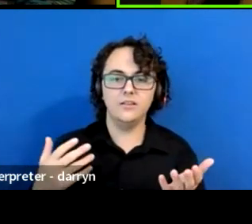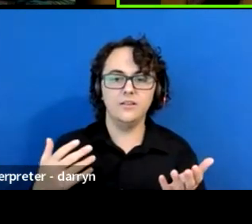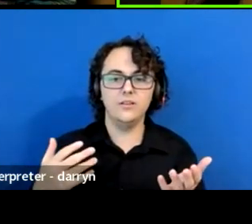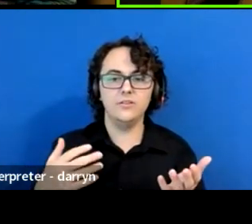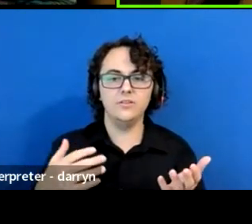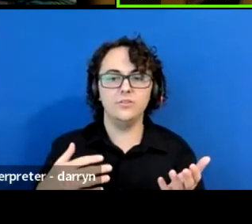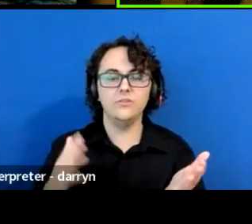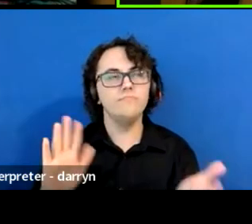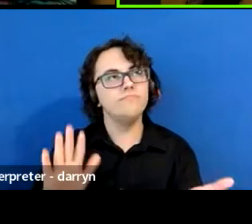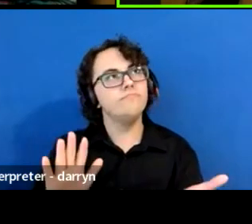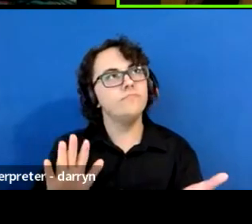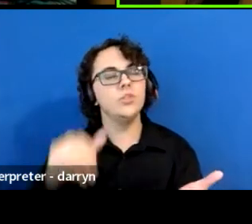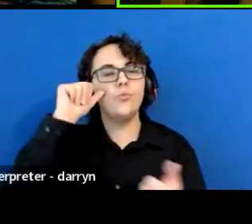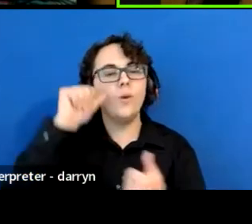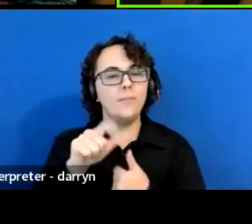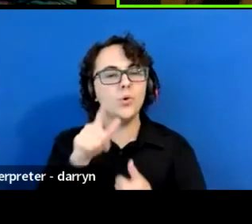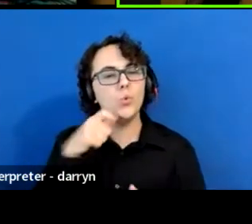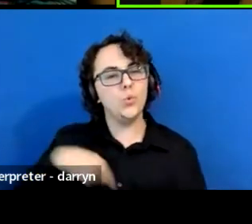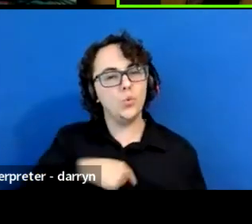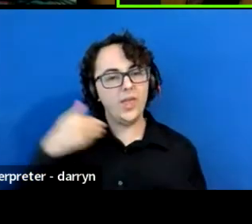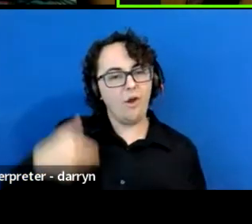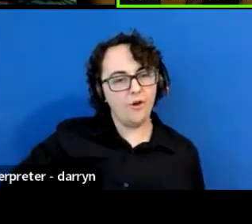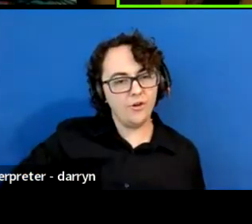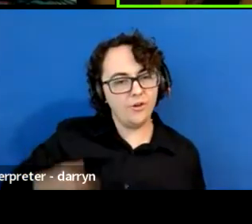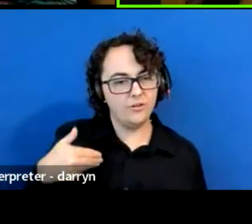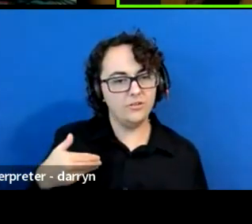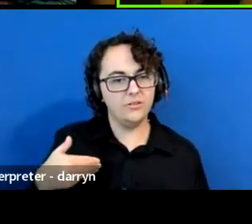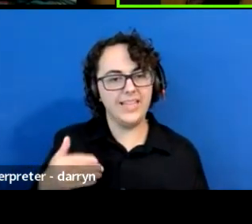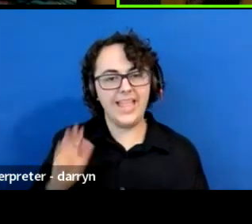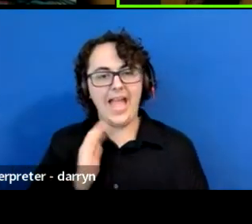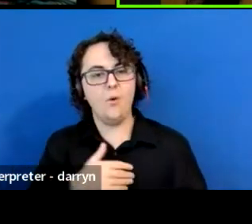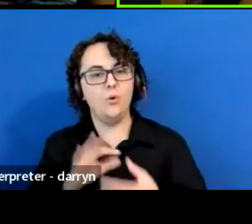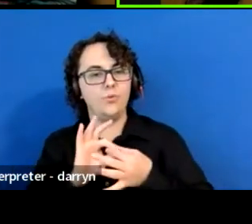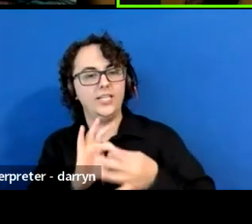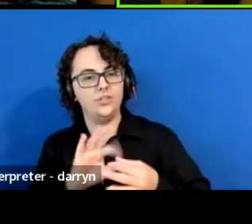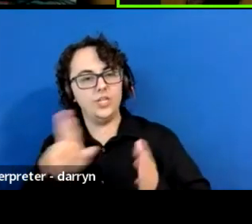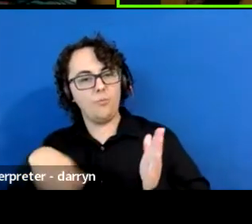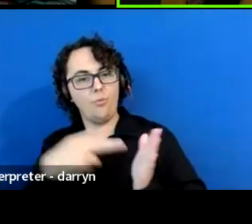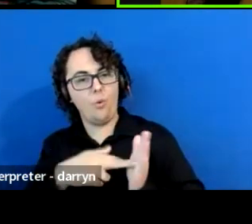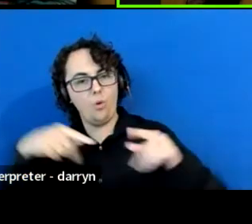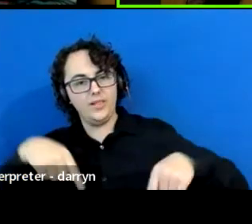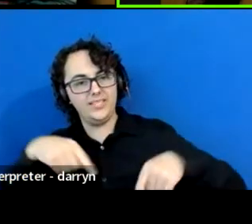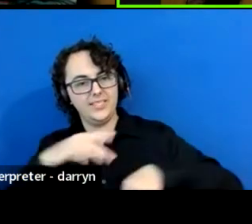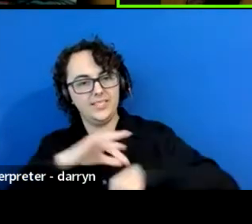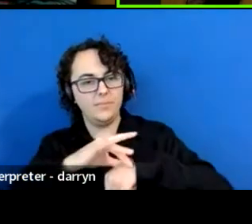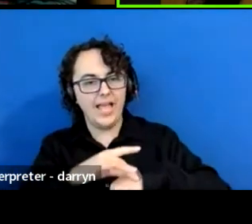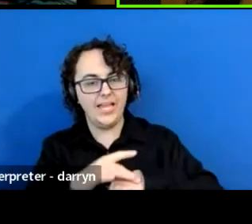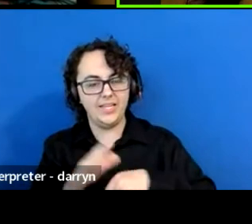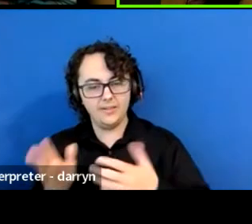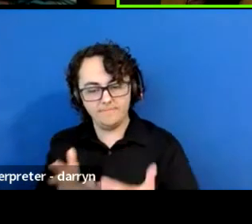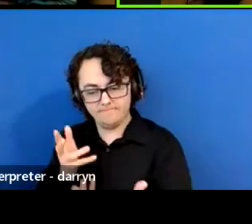to remember who we are in this planet, to feel connected with the natural, to protect